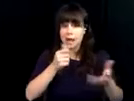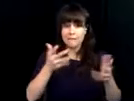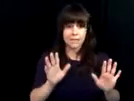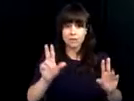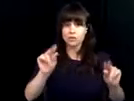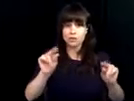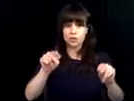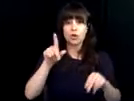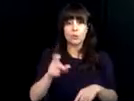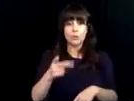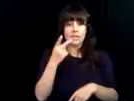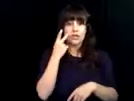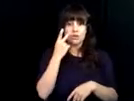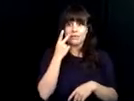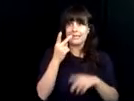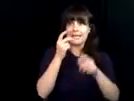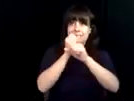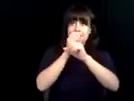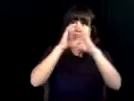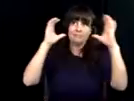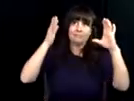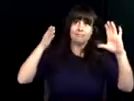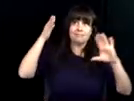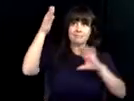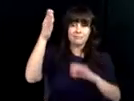say, look how far we've come. But it doesn't